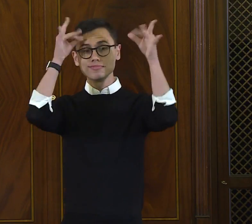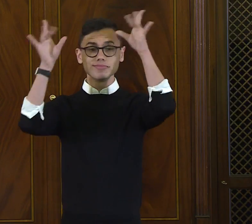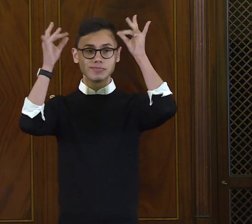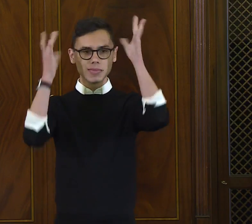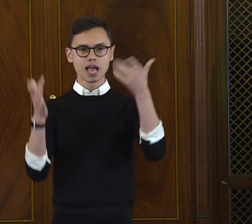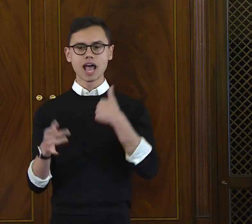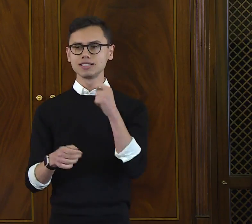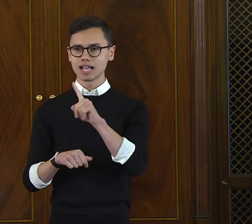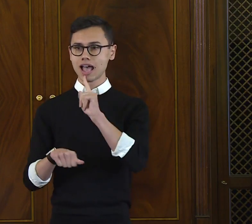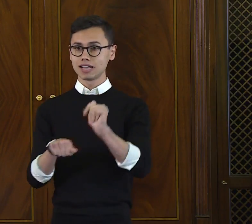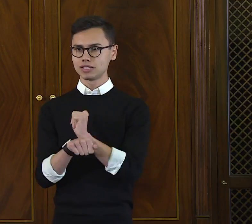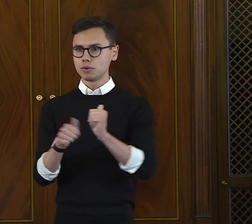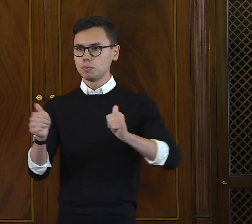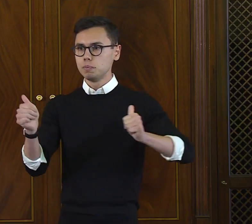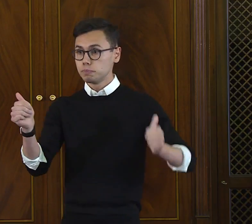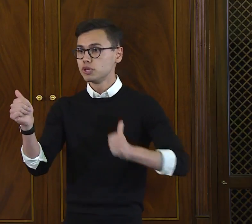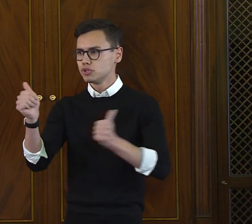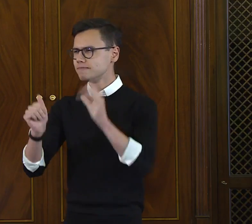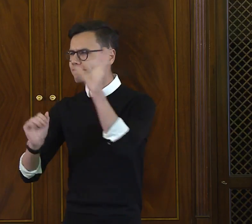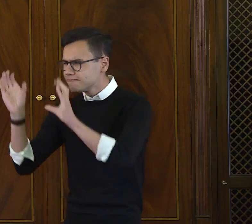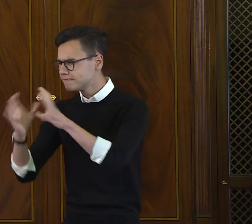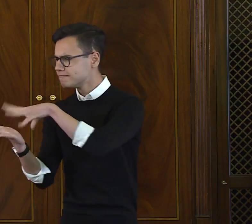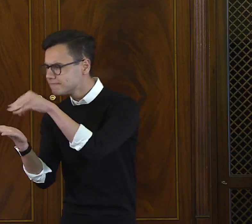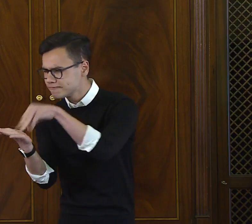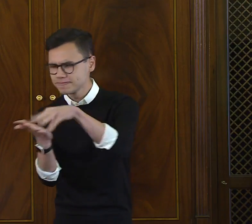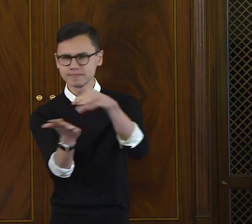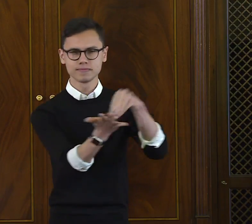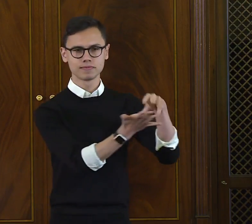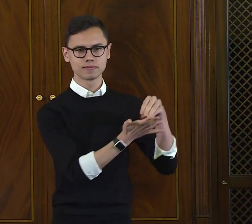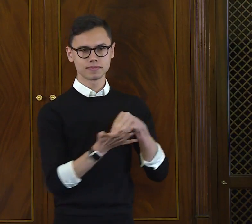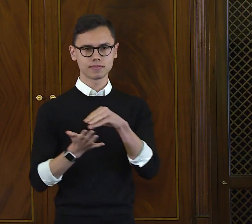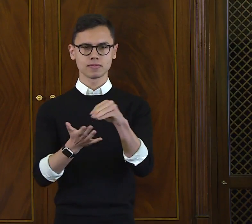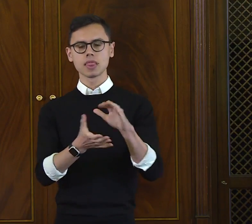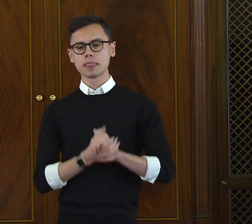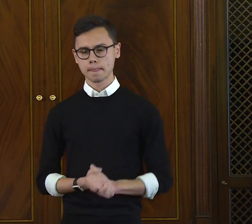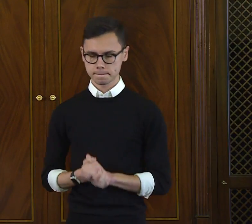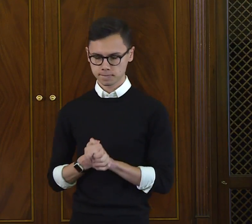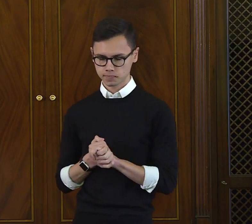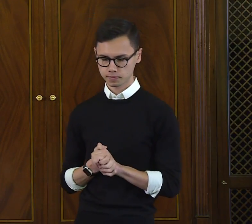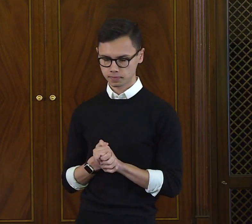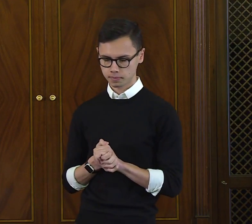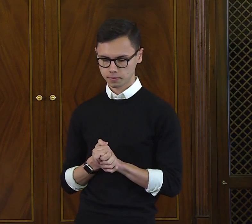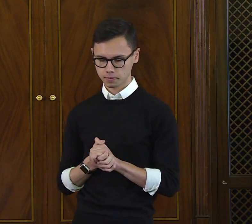I don't have that privilege to consciously absorb information without actively pursuing it.